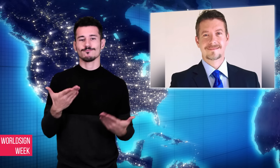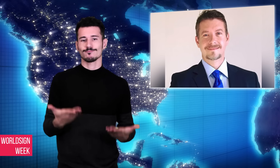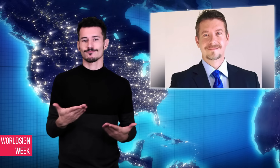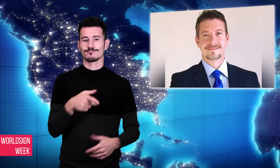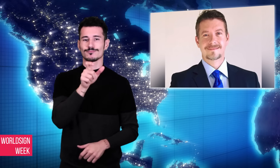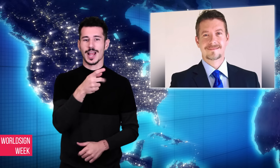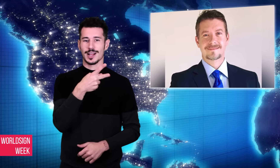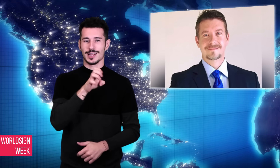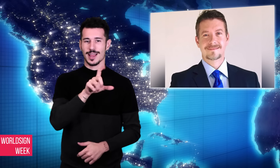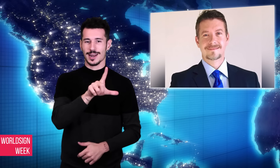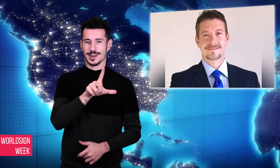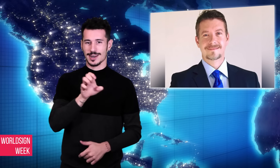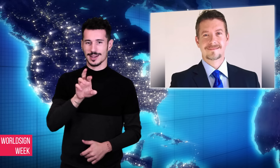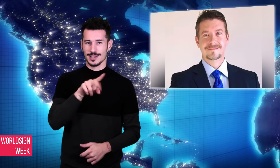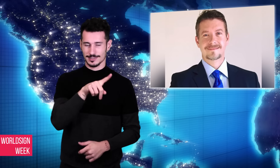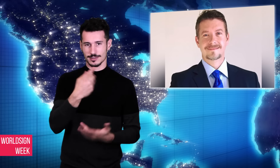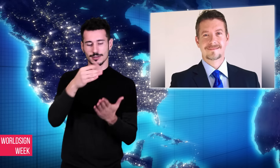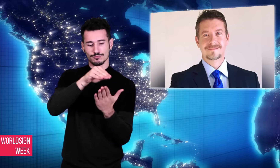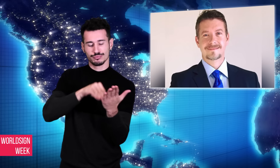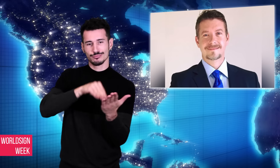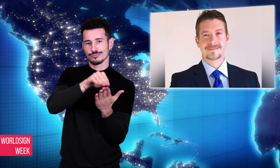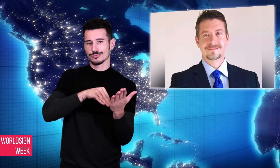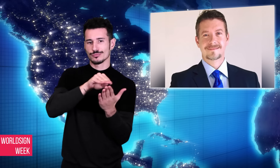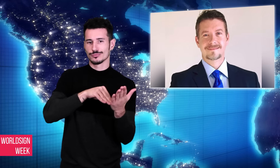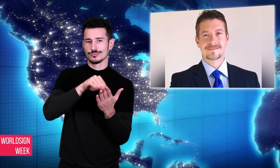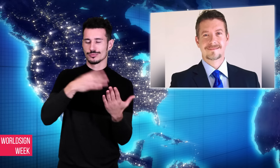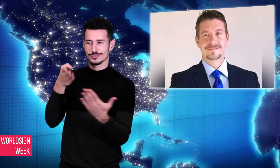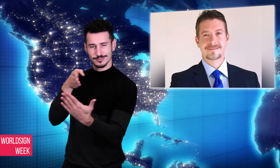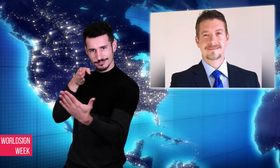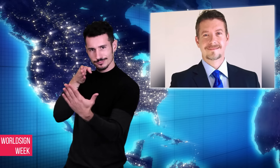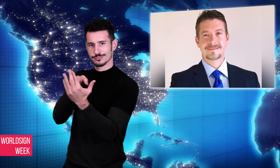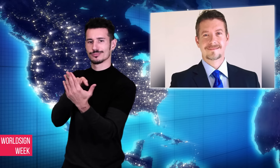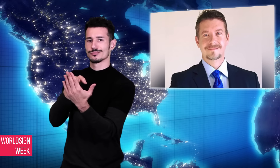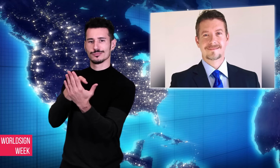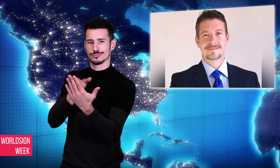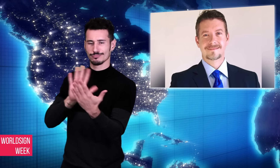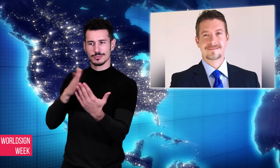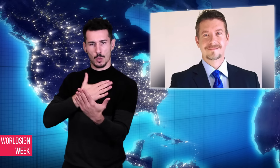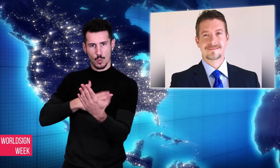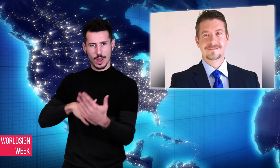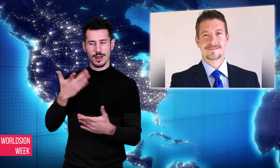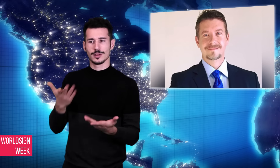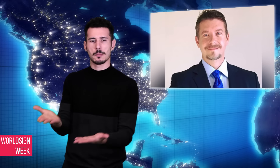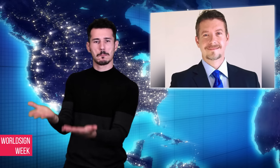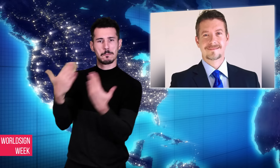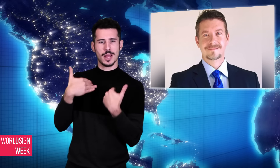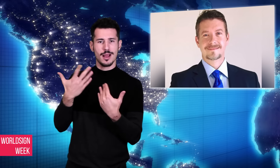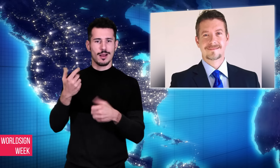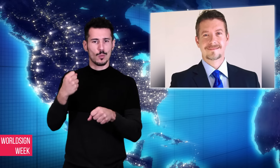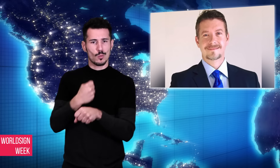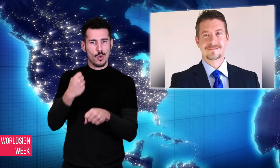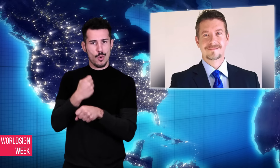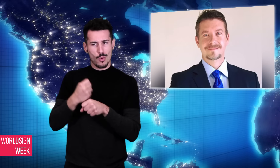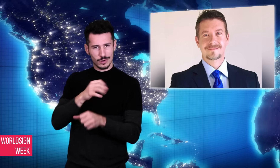being used as a reason to let him go. Keller plans to file a lawsuit to be